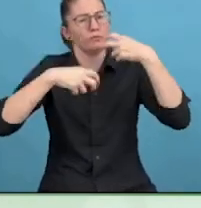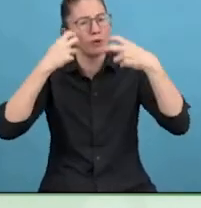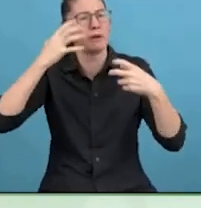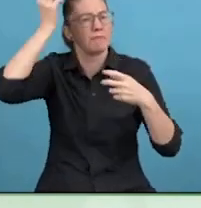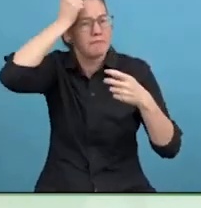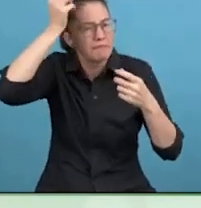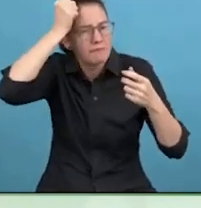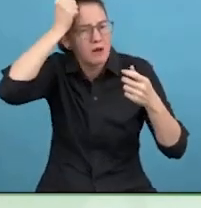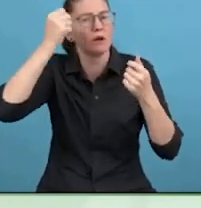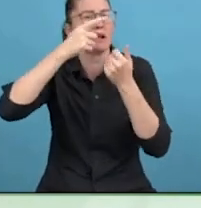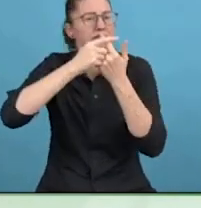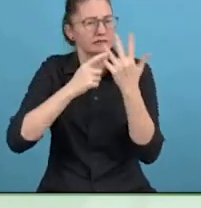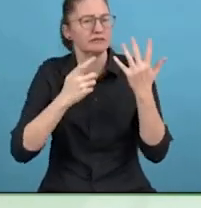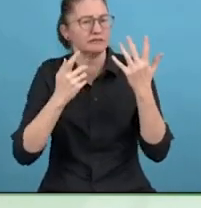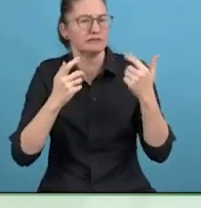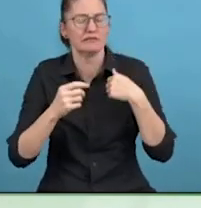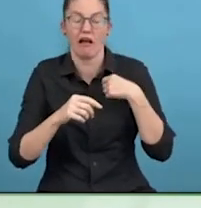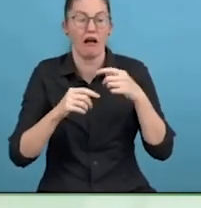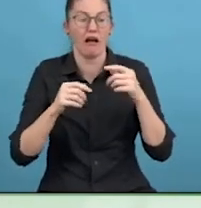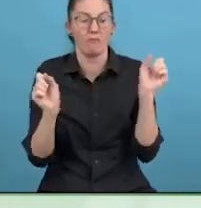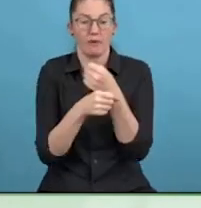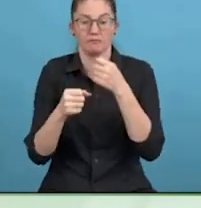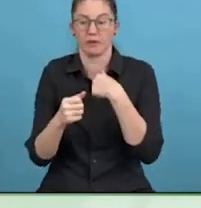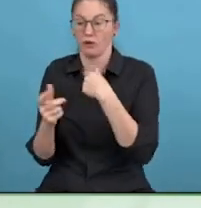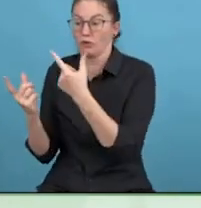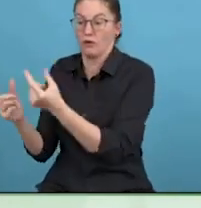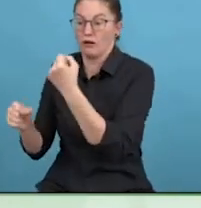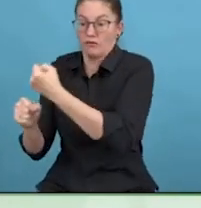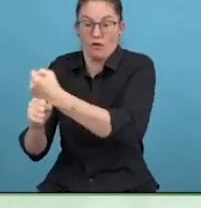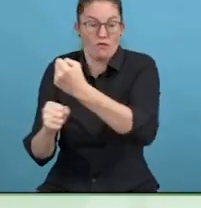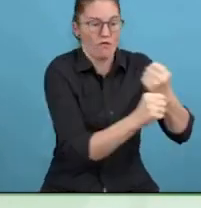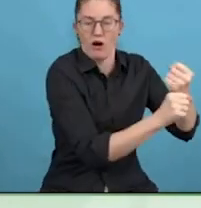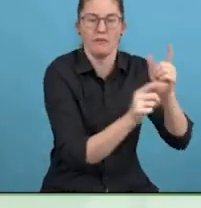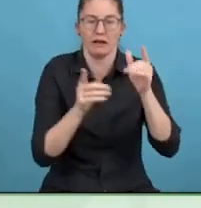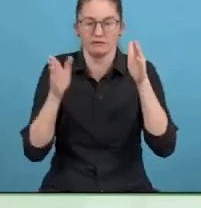It is tricky, the definition is not completely clear.